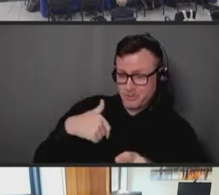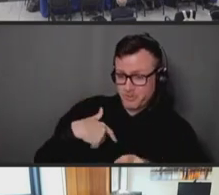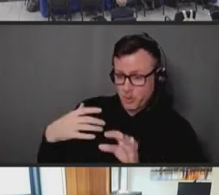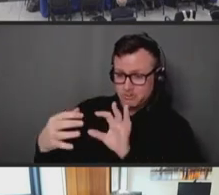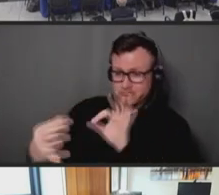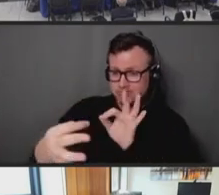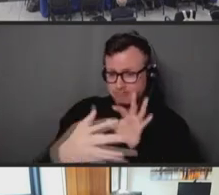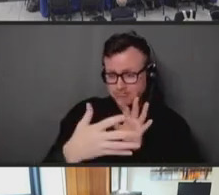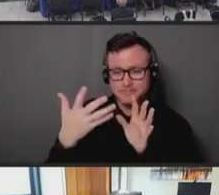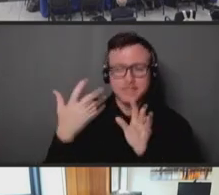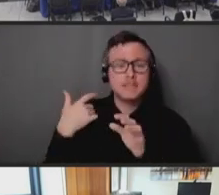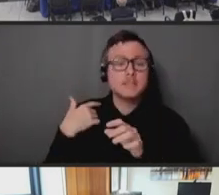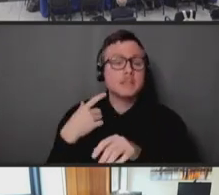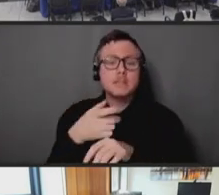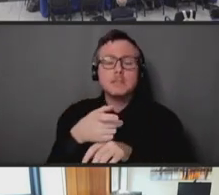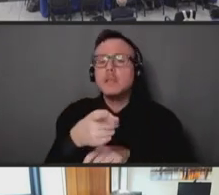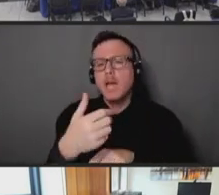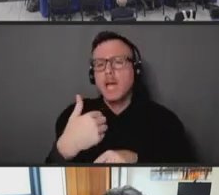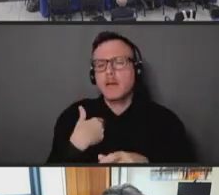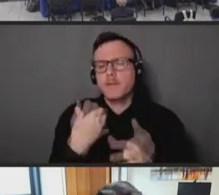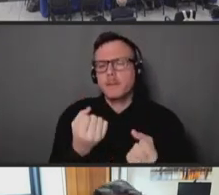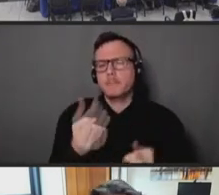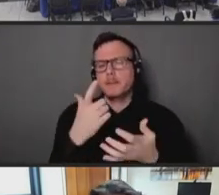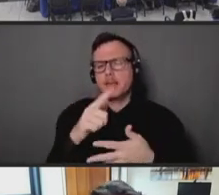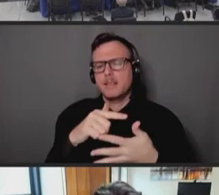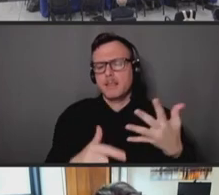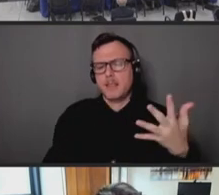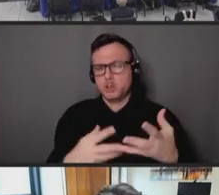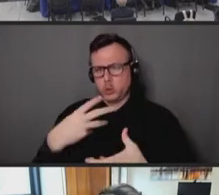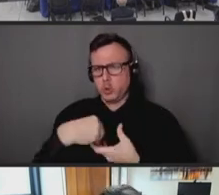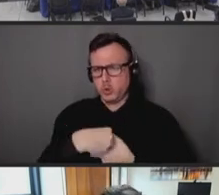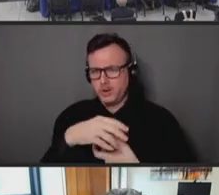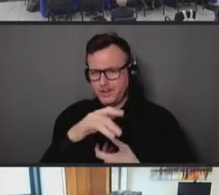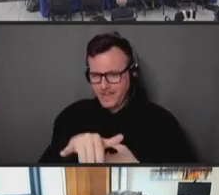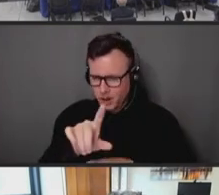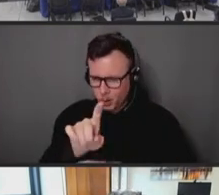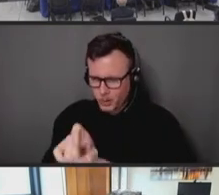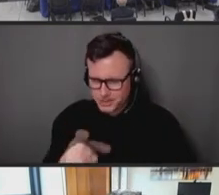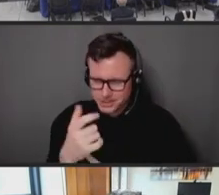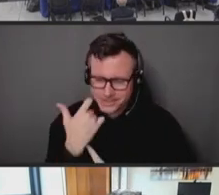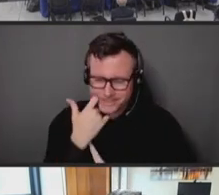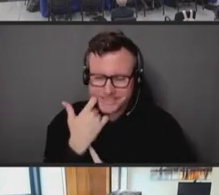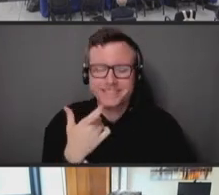There are actually quite a number of things wrapped up in the questions just raised. I